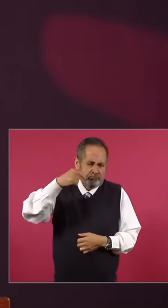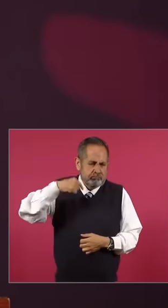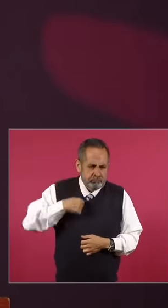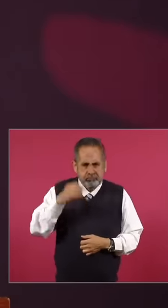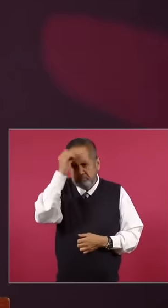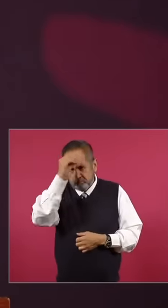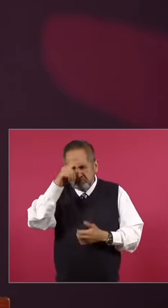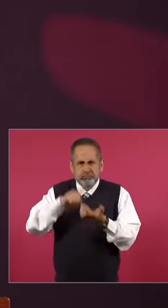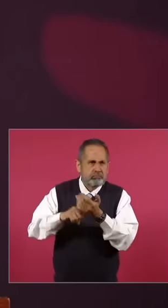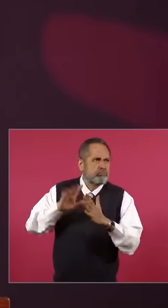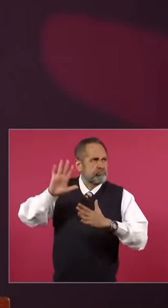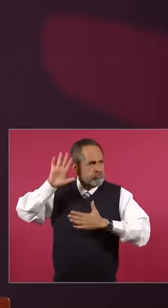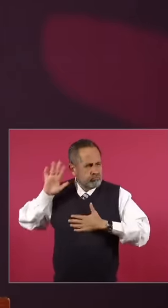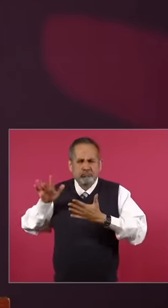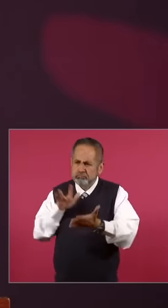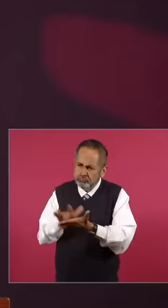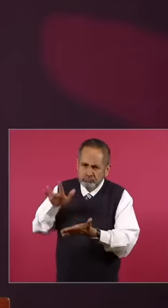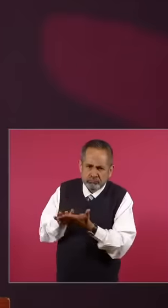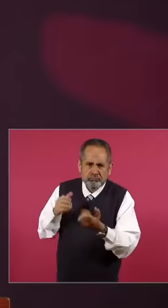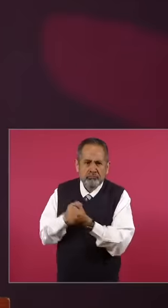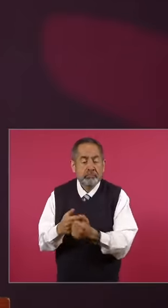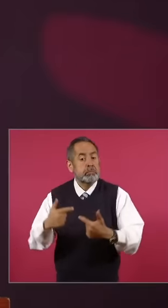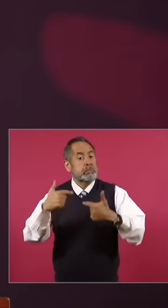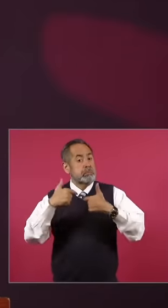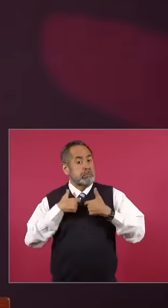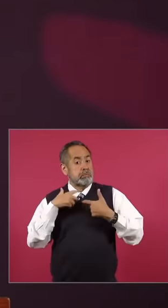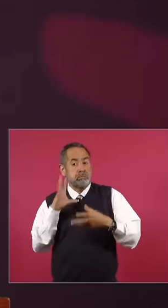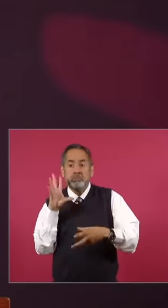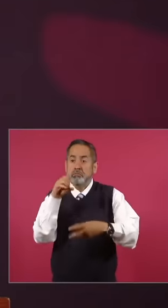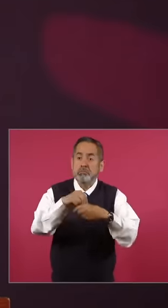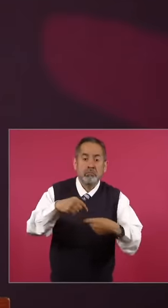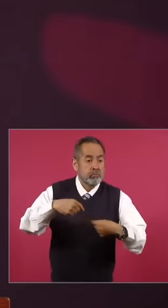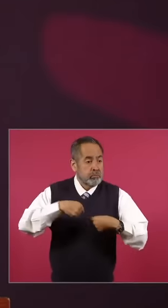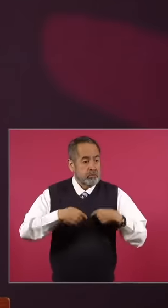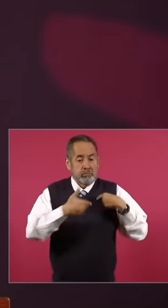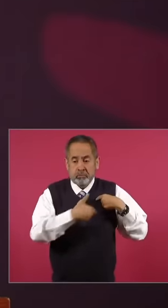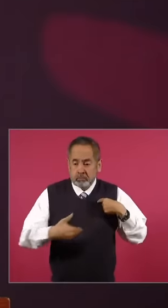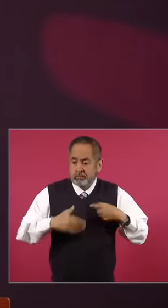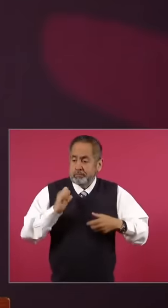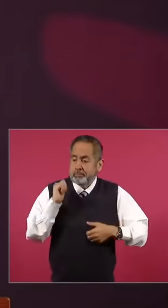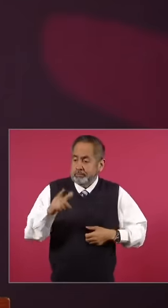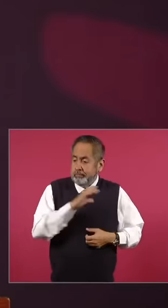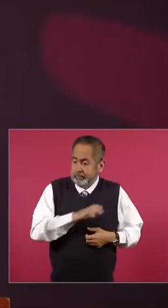committed, running for any position is not in my plans. public I have been saying it for a